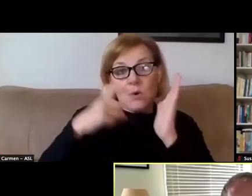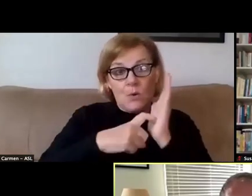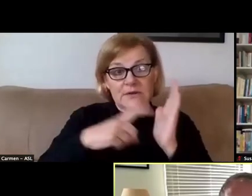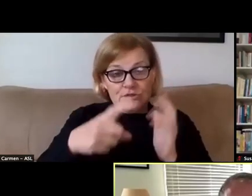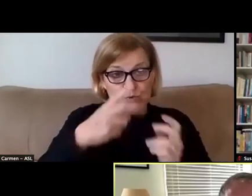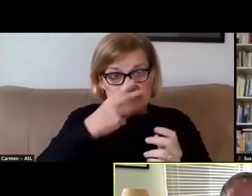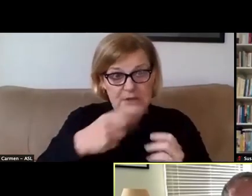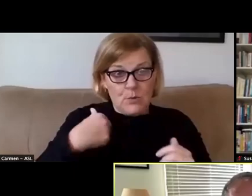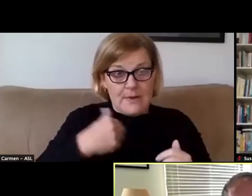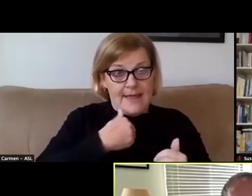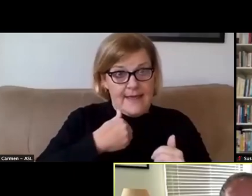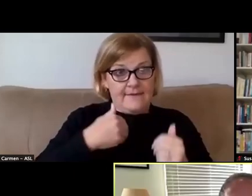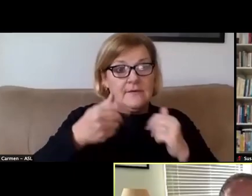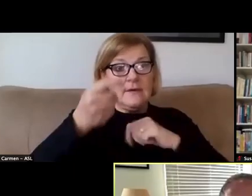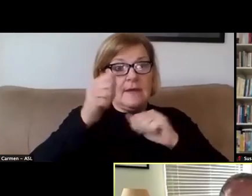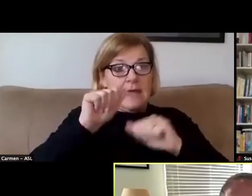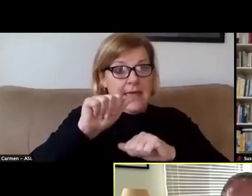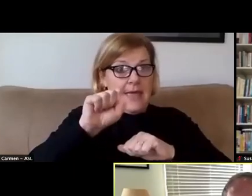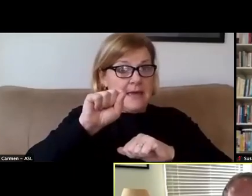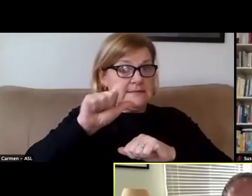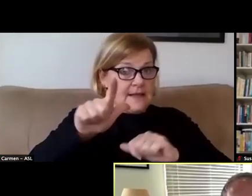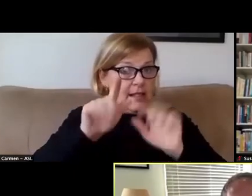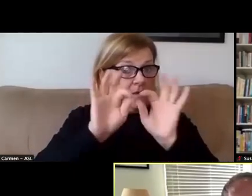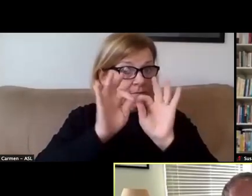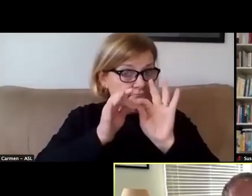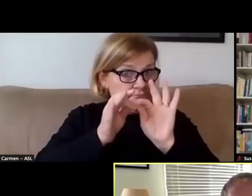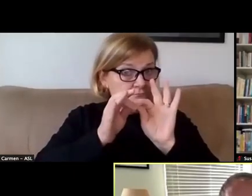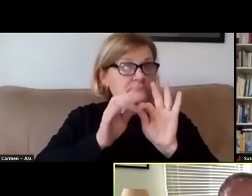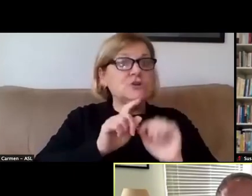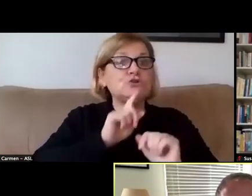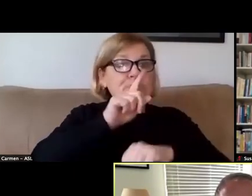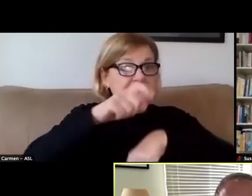we have American Sign Language translation in real time.